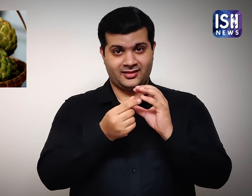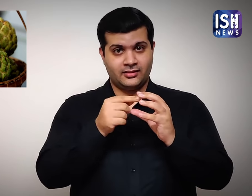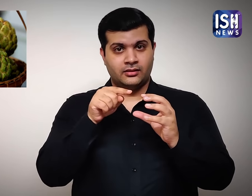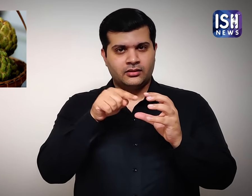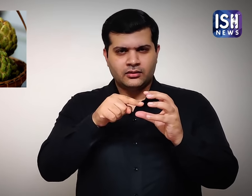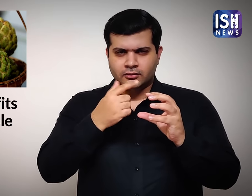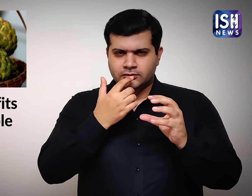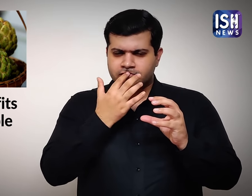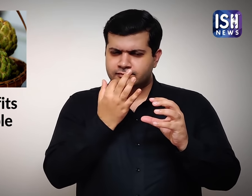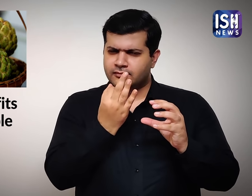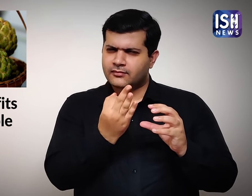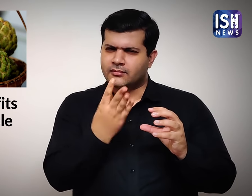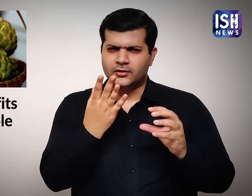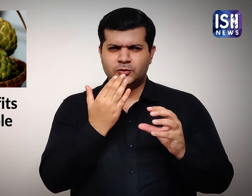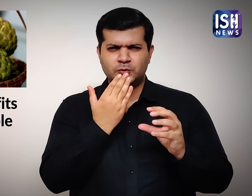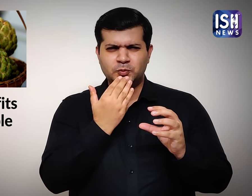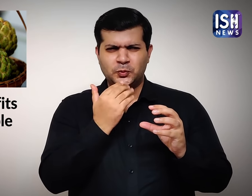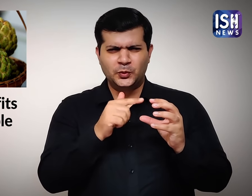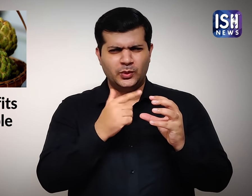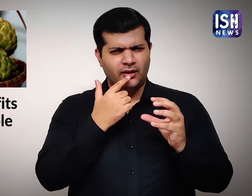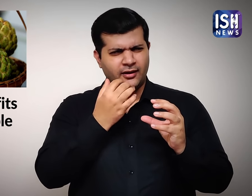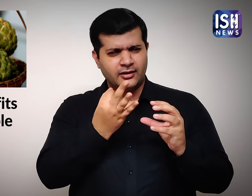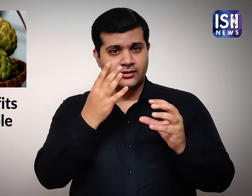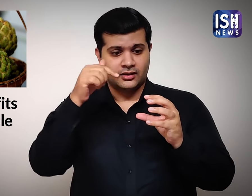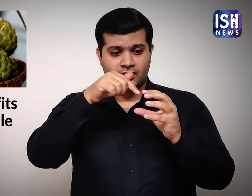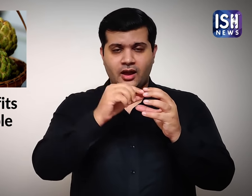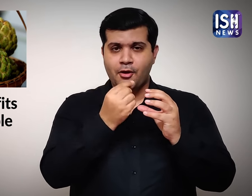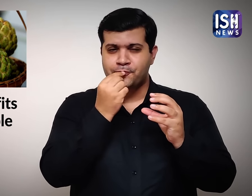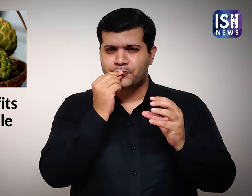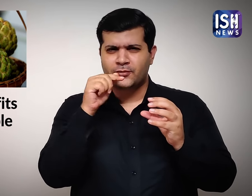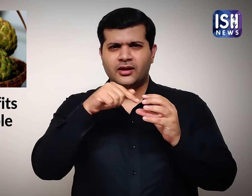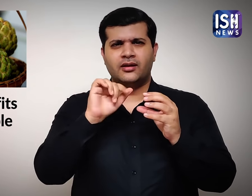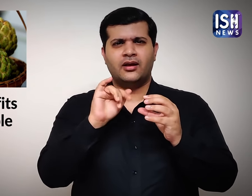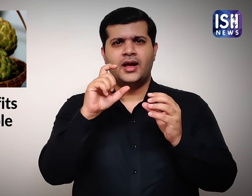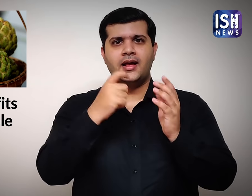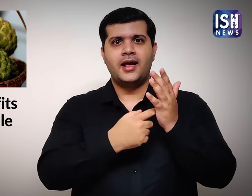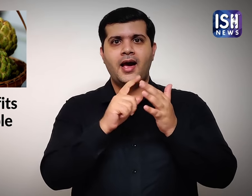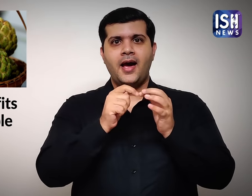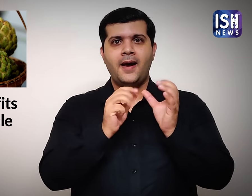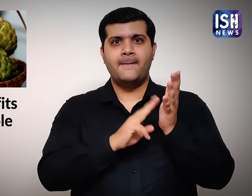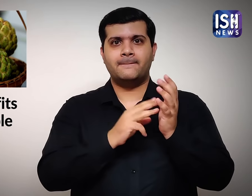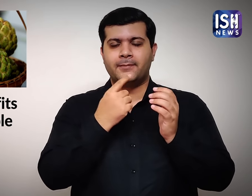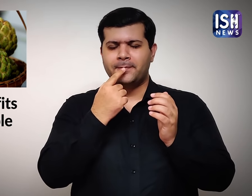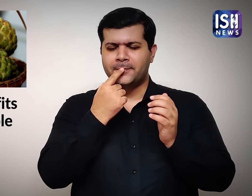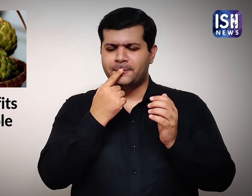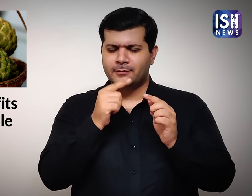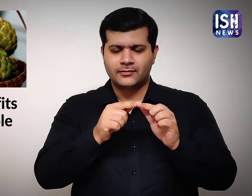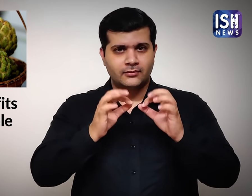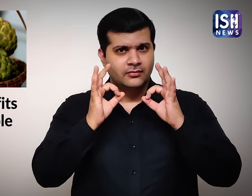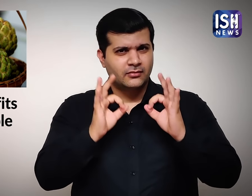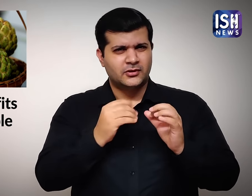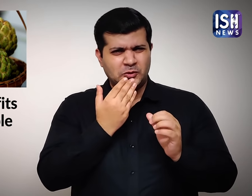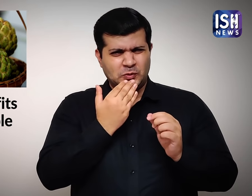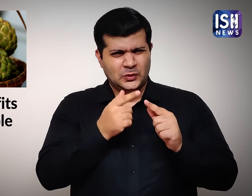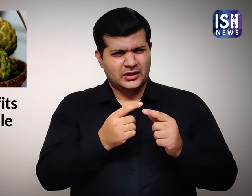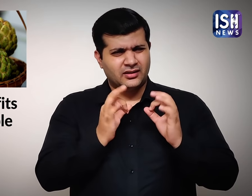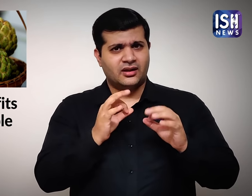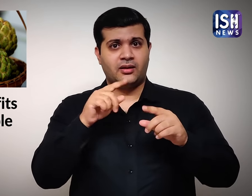It is a delicious fruit that is popular for its creamy, sweet flesh.